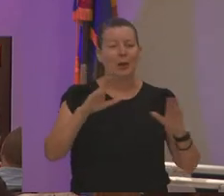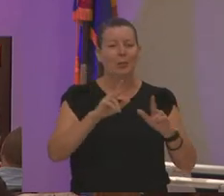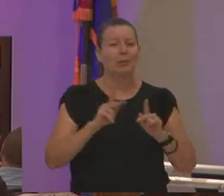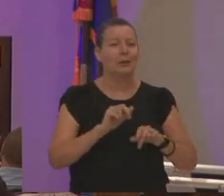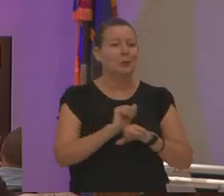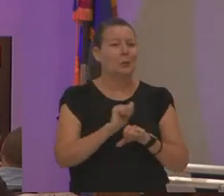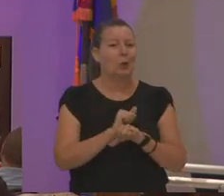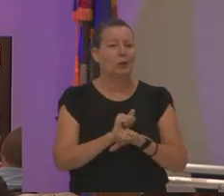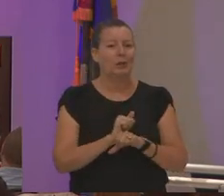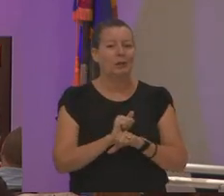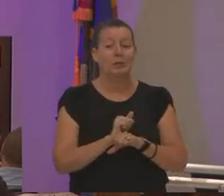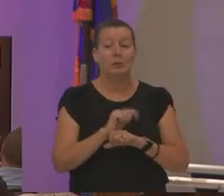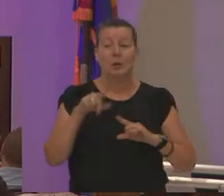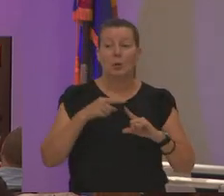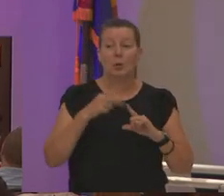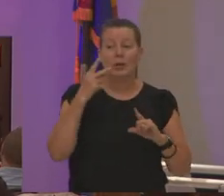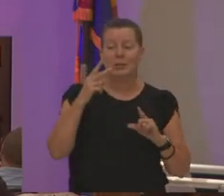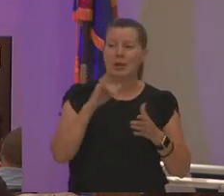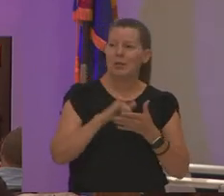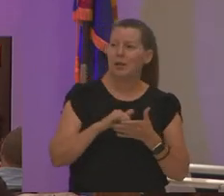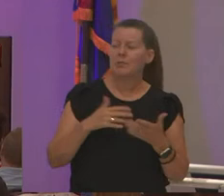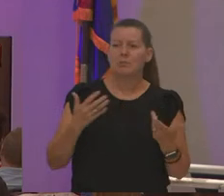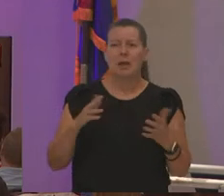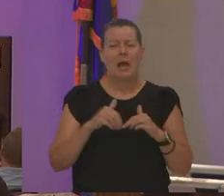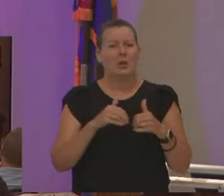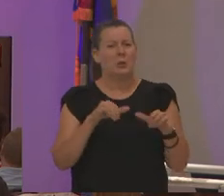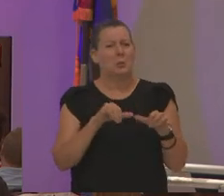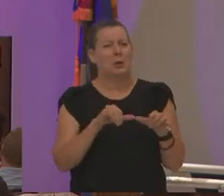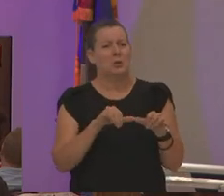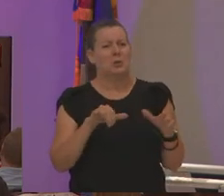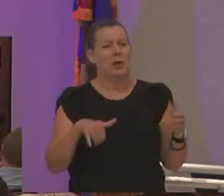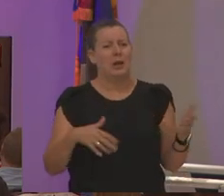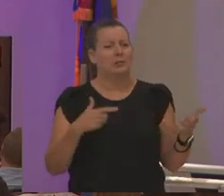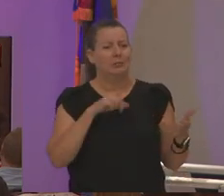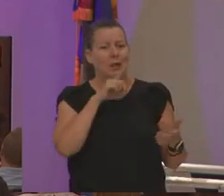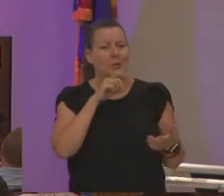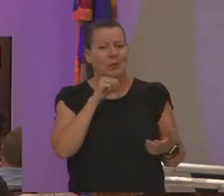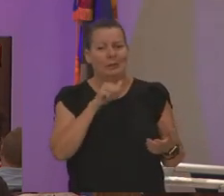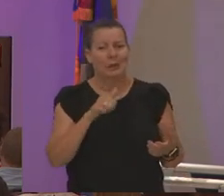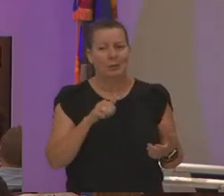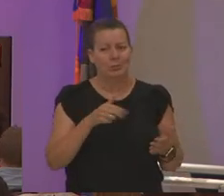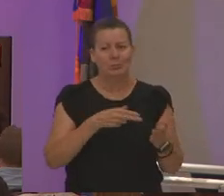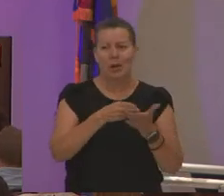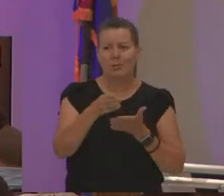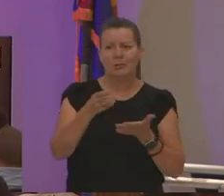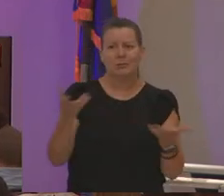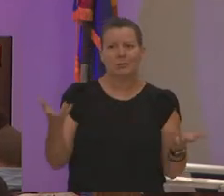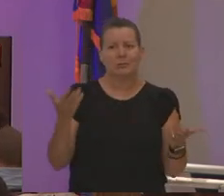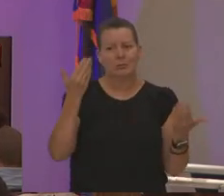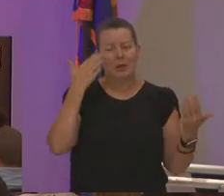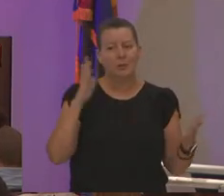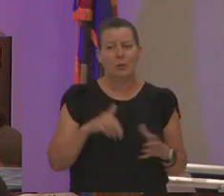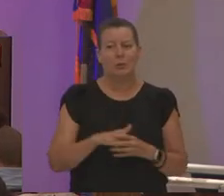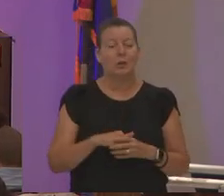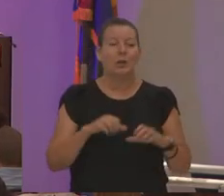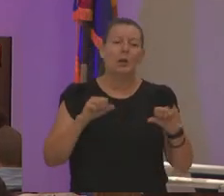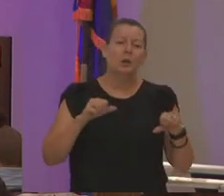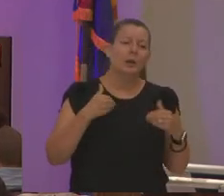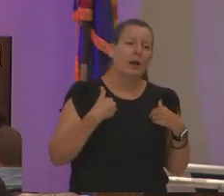you know when i saw that metric i was like i don't know how to measure that one i really don't i want to be very honest with you because you know i could have had a bad day like um